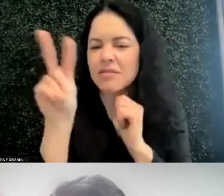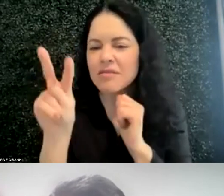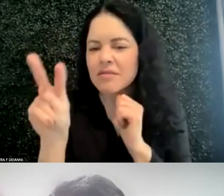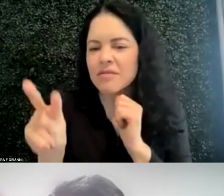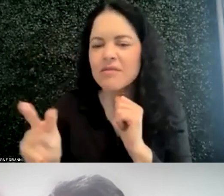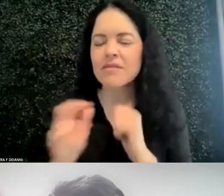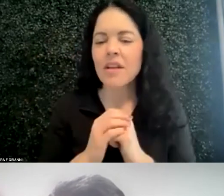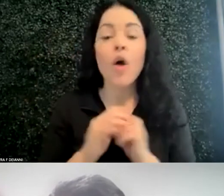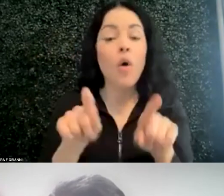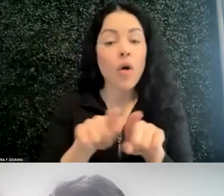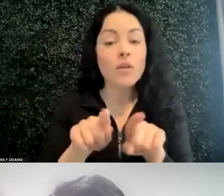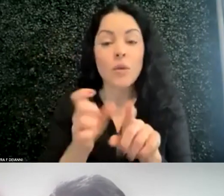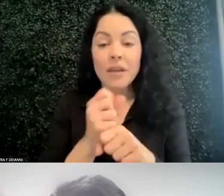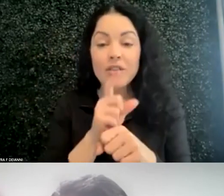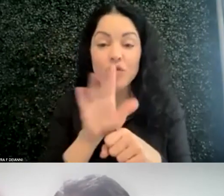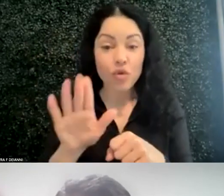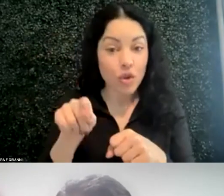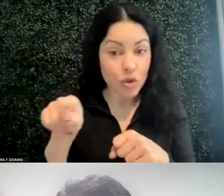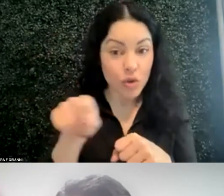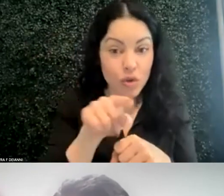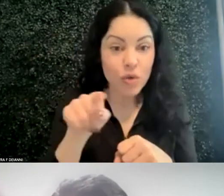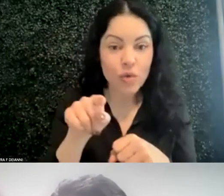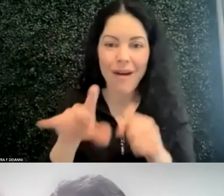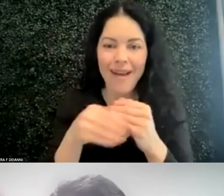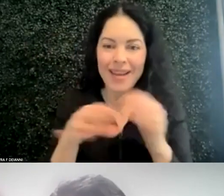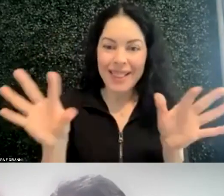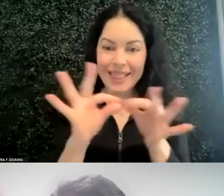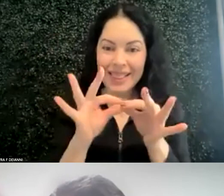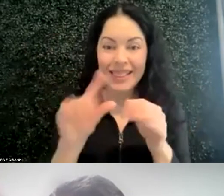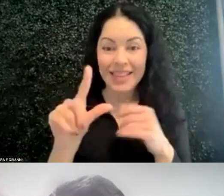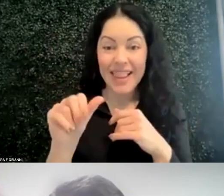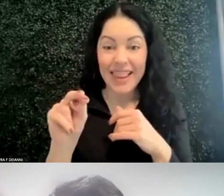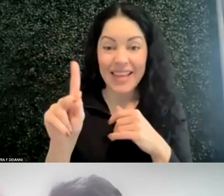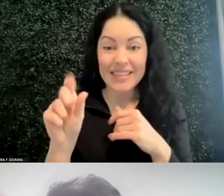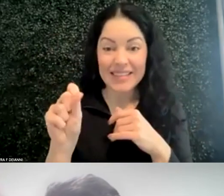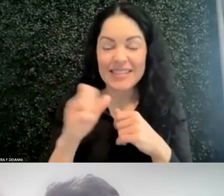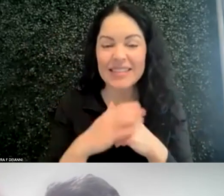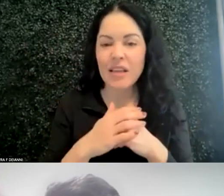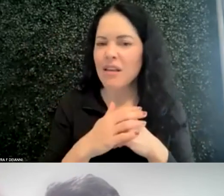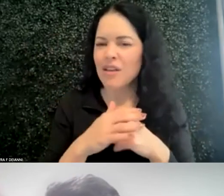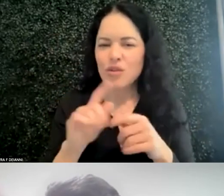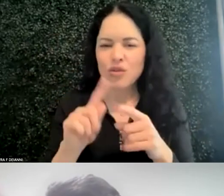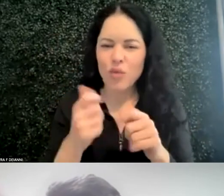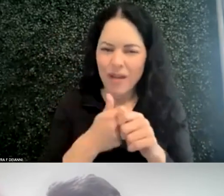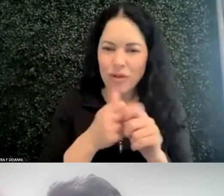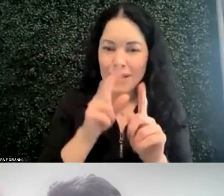And then also making sure that you're putting links in all your assignments to other material